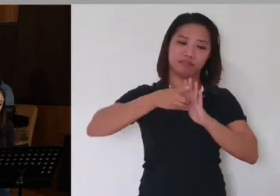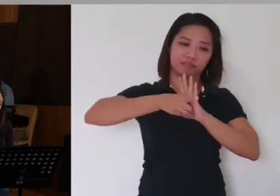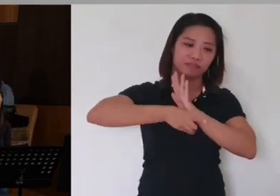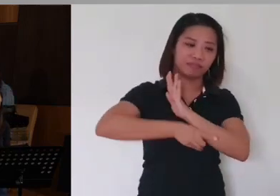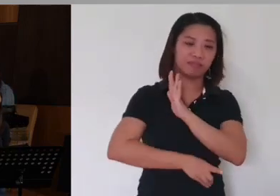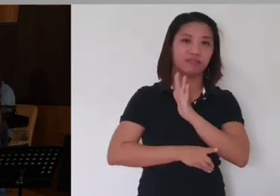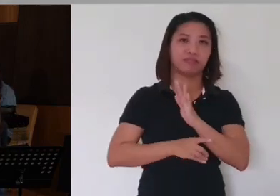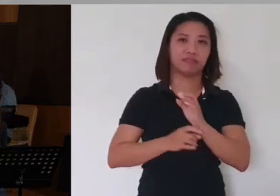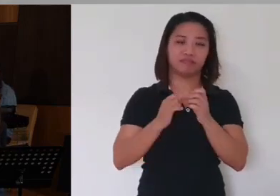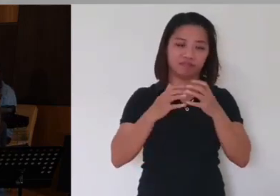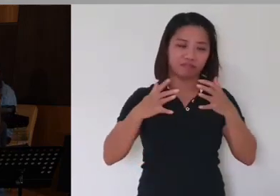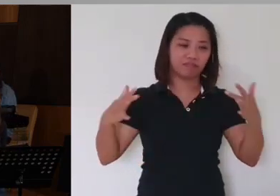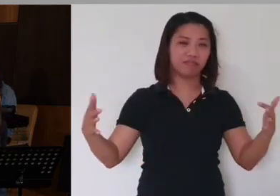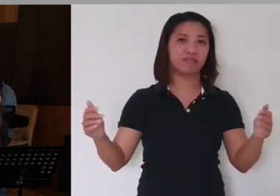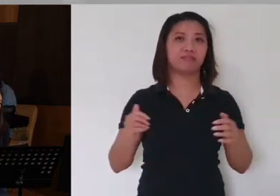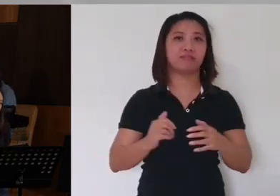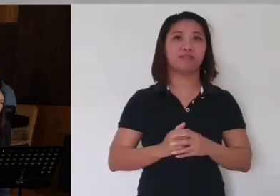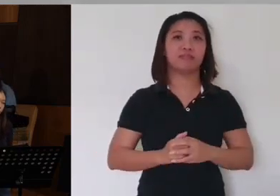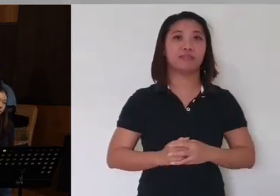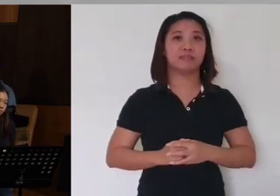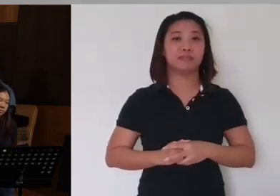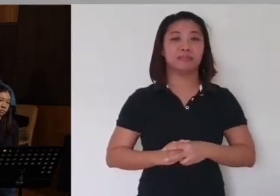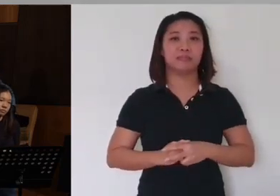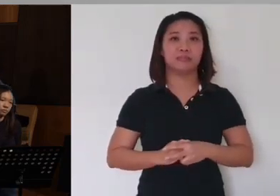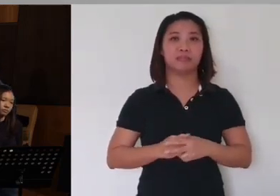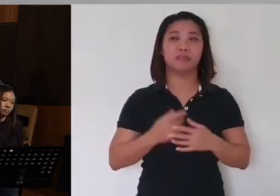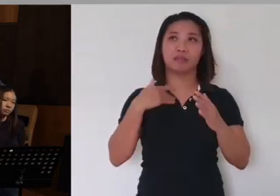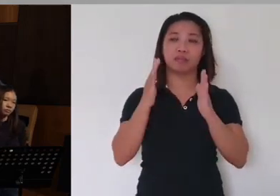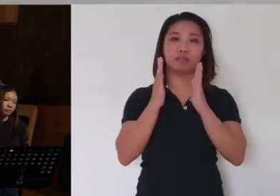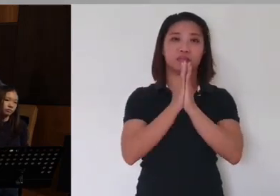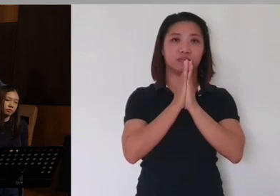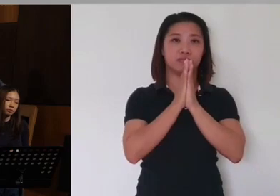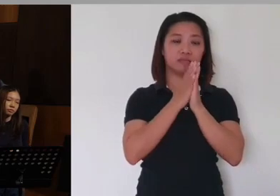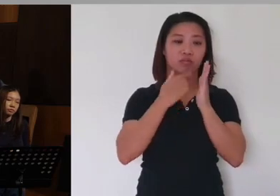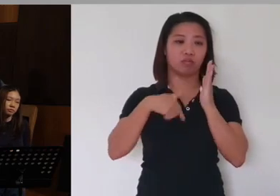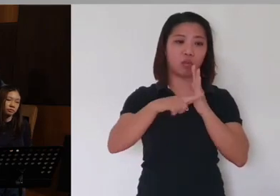dearly. And I pray that as we come before Him and